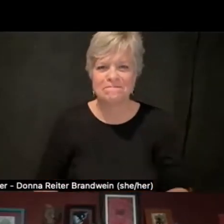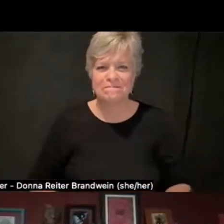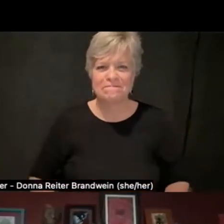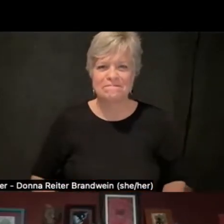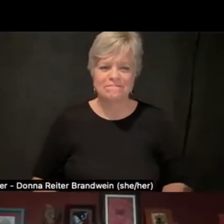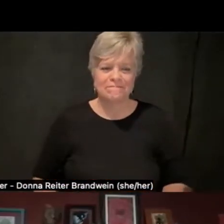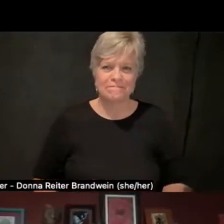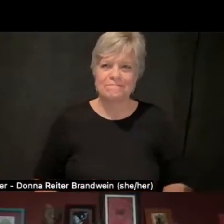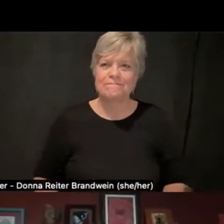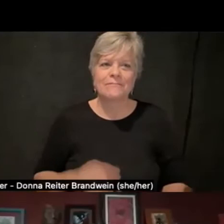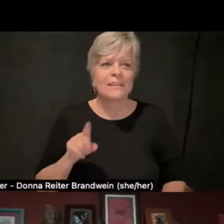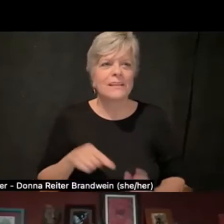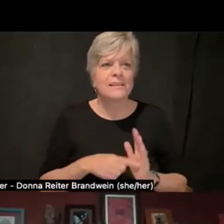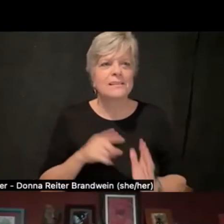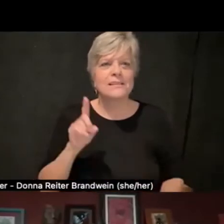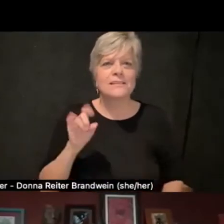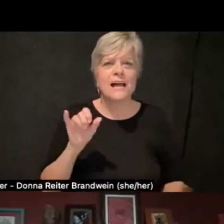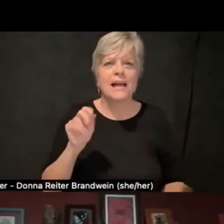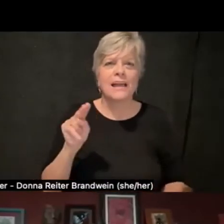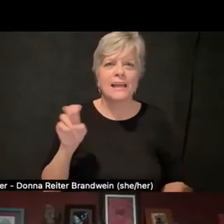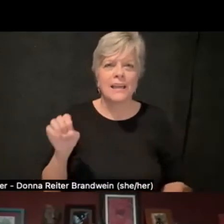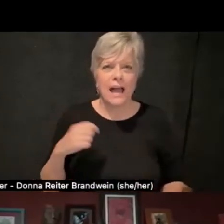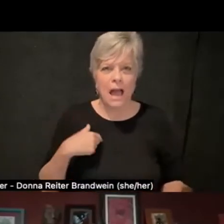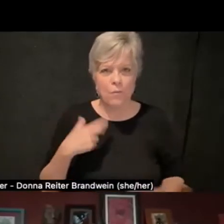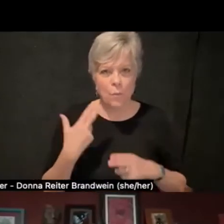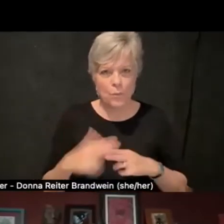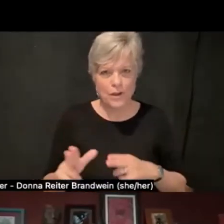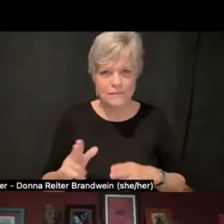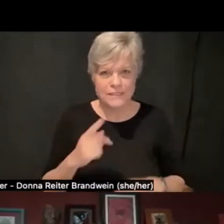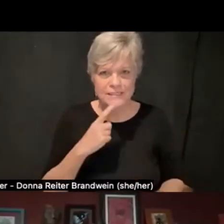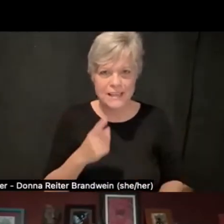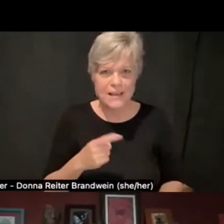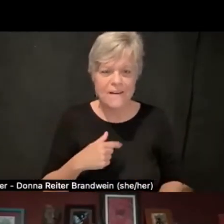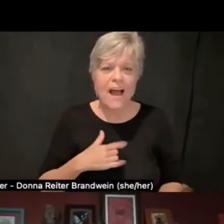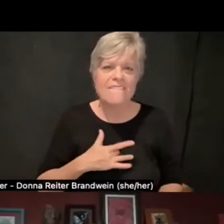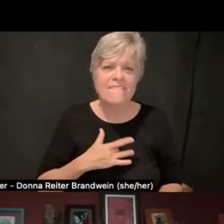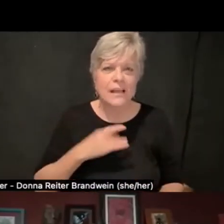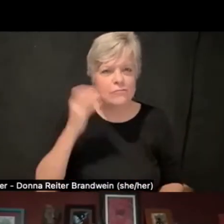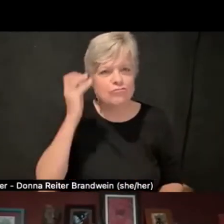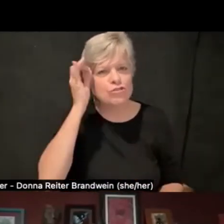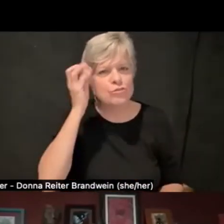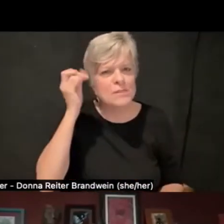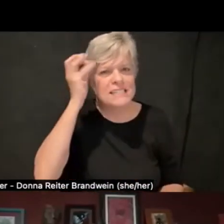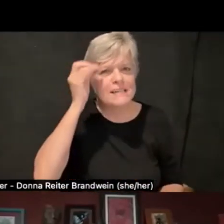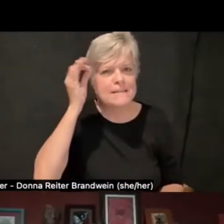This is Diane. I'll just briefly say that I do feel ruminative. I'm chewing my cud.